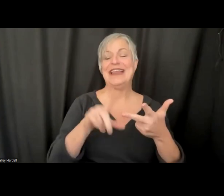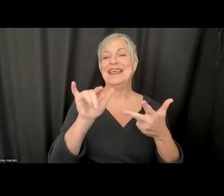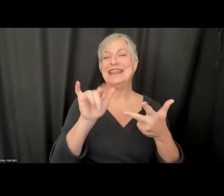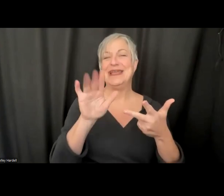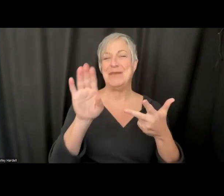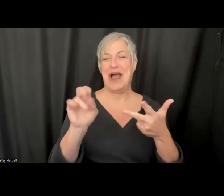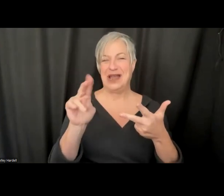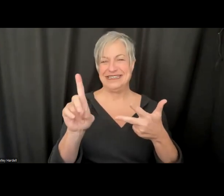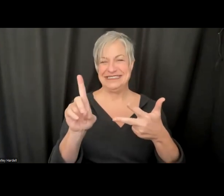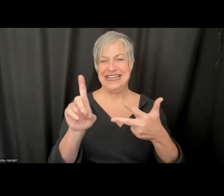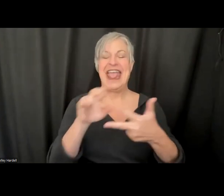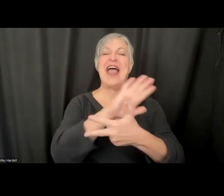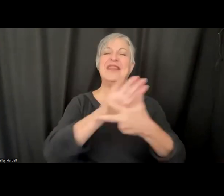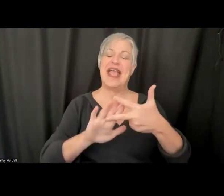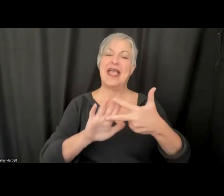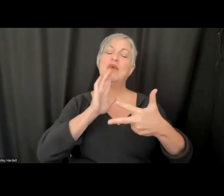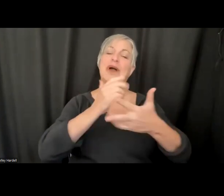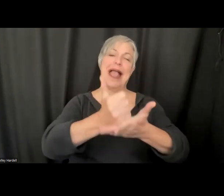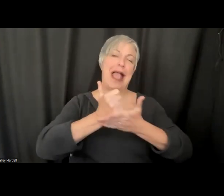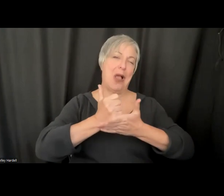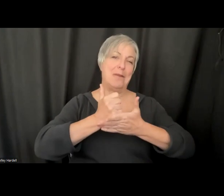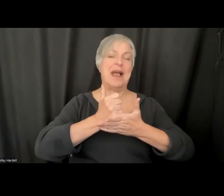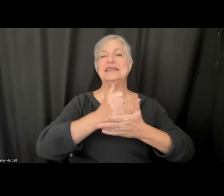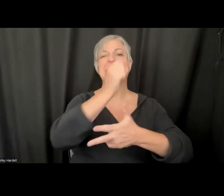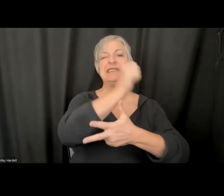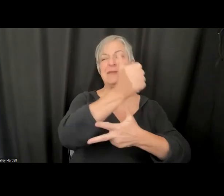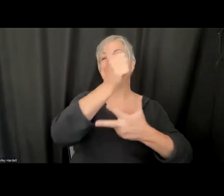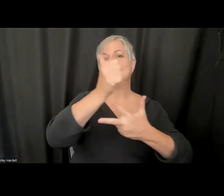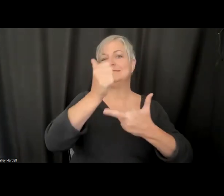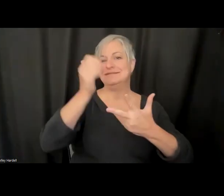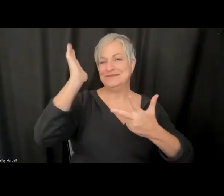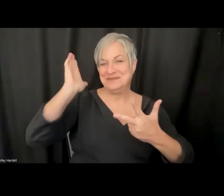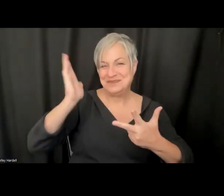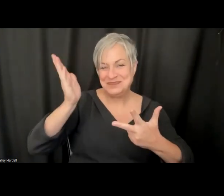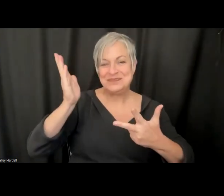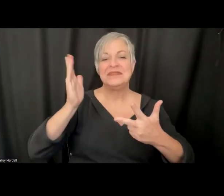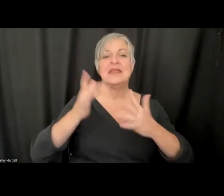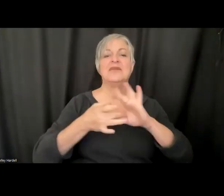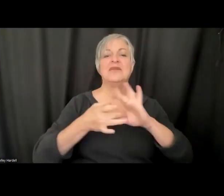by setting the stage and giving us 10 minutes each on how they